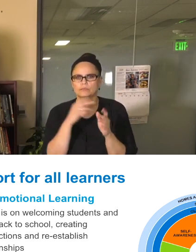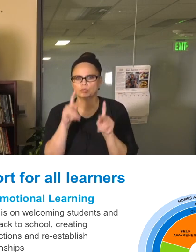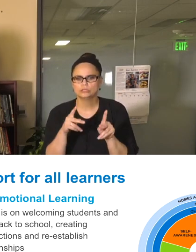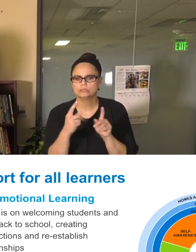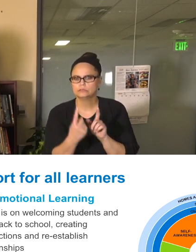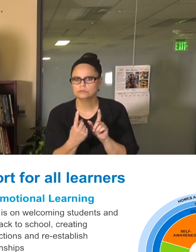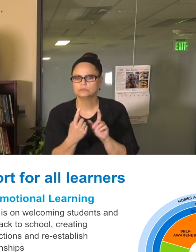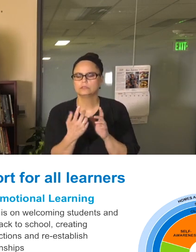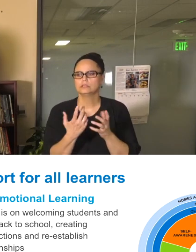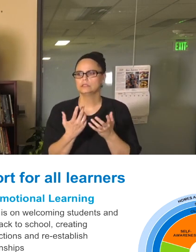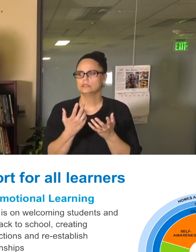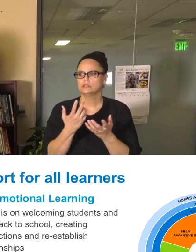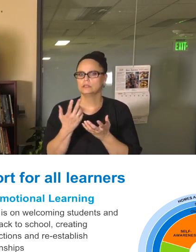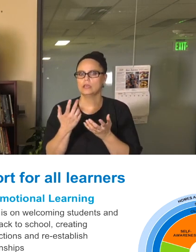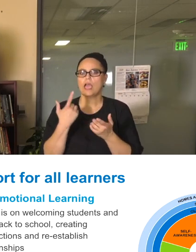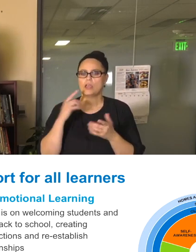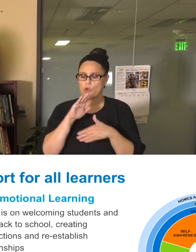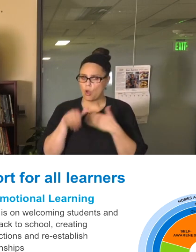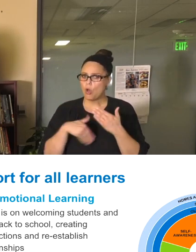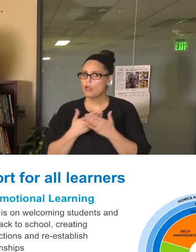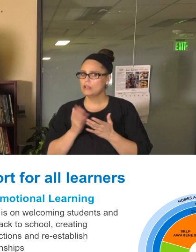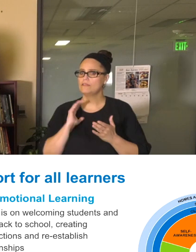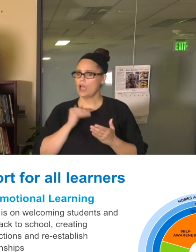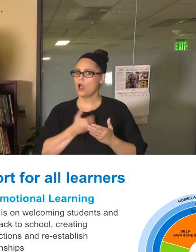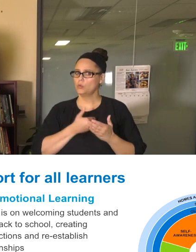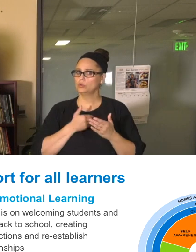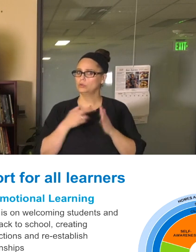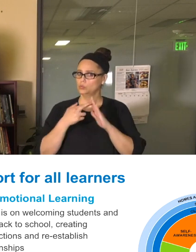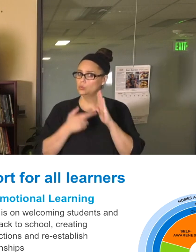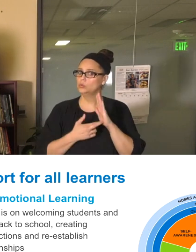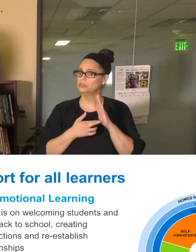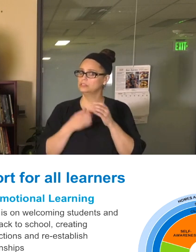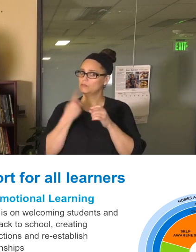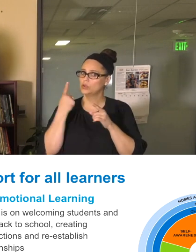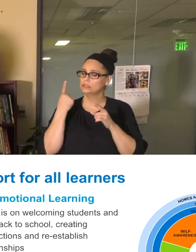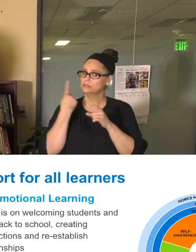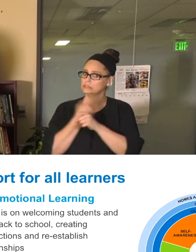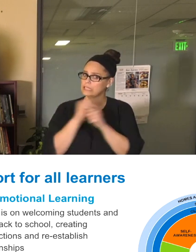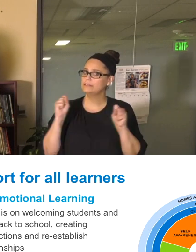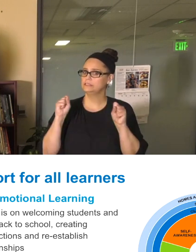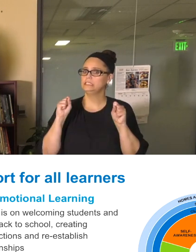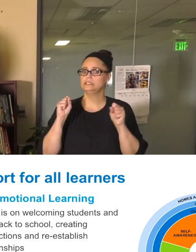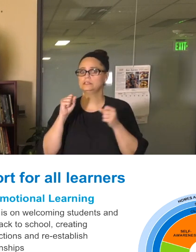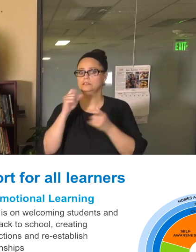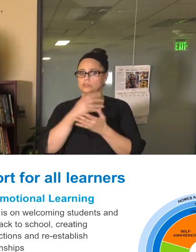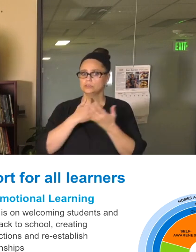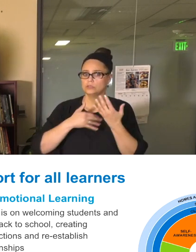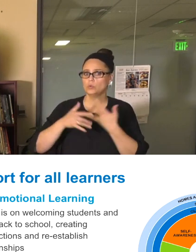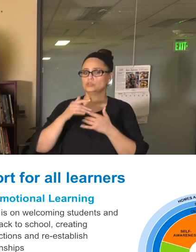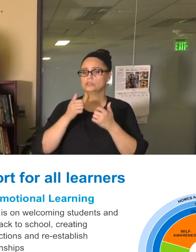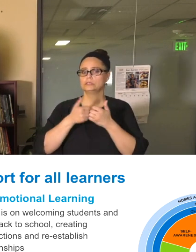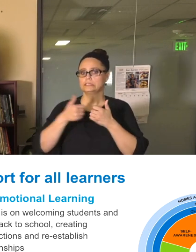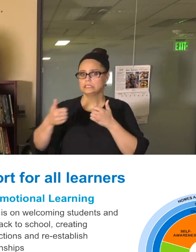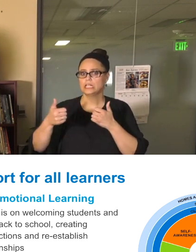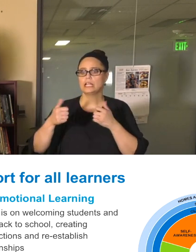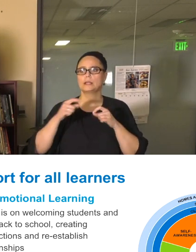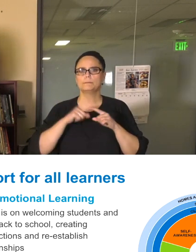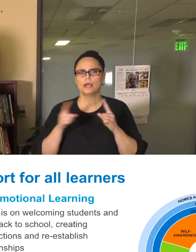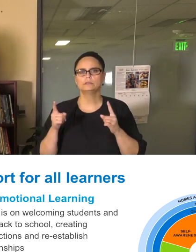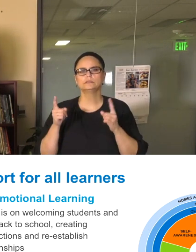health guidelines will be followed, but we want to make sure that we can begin demonstrating the kind of in-person support that we can provide.